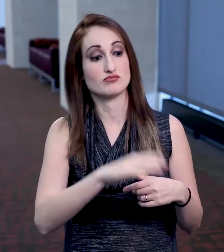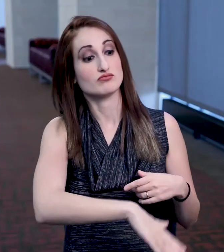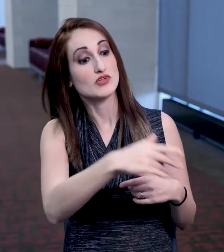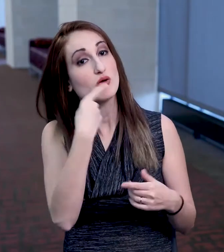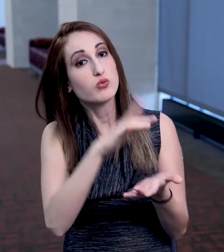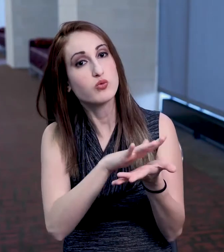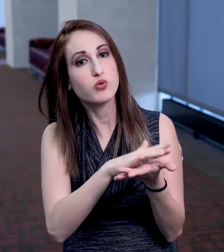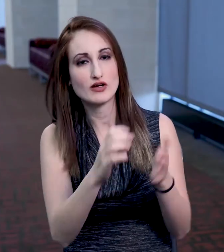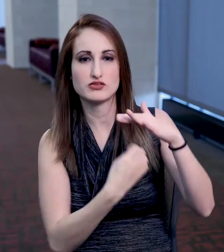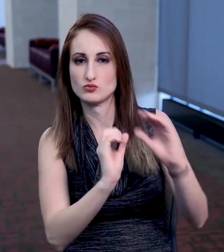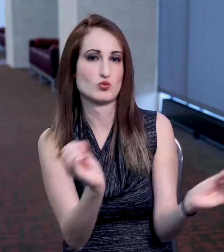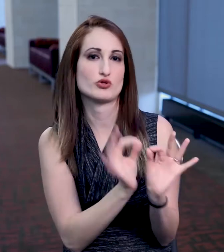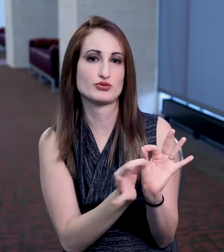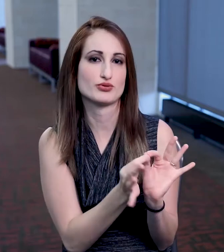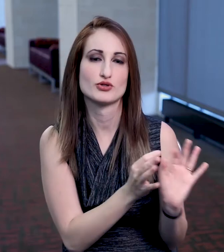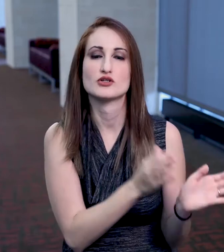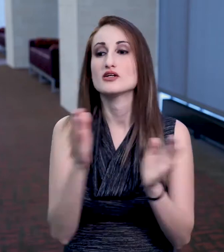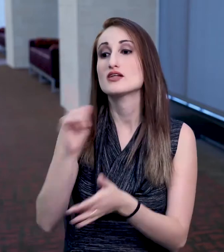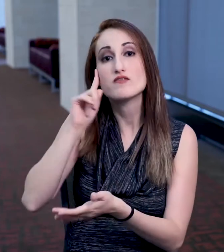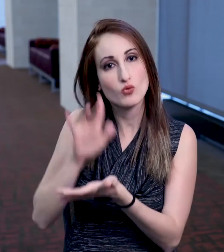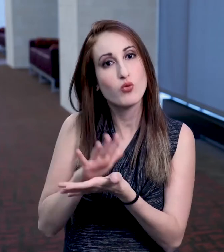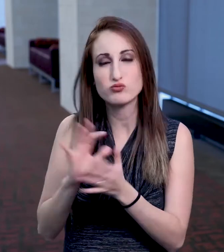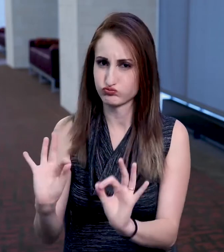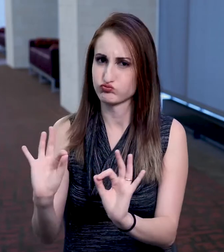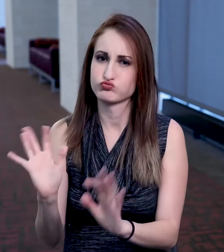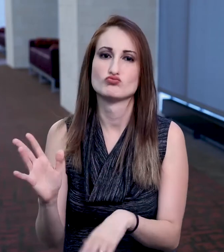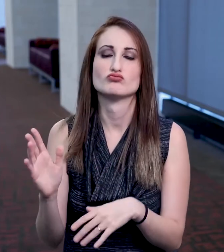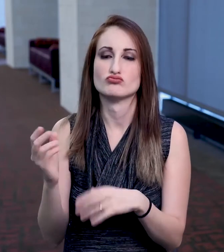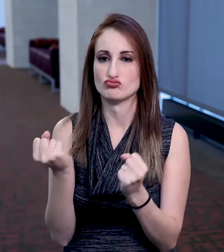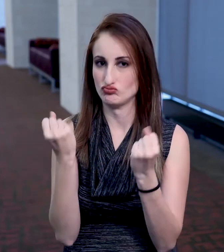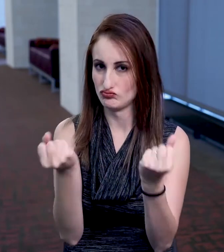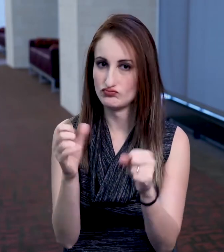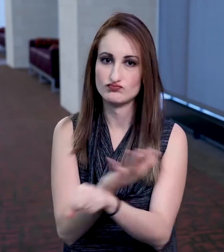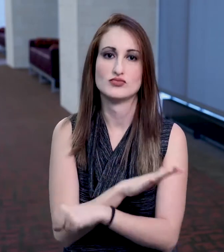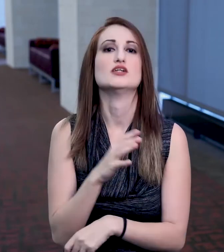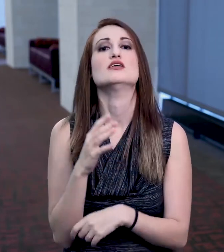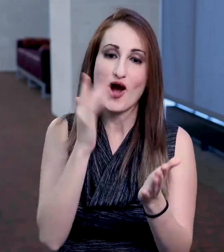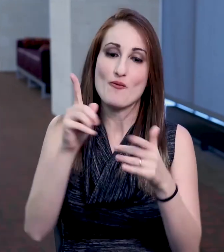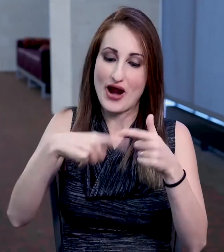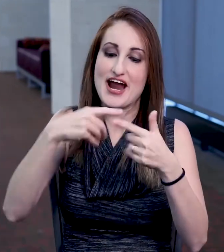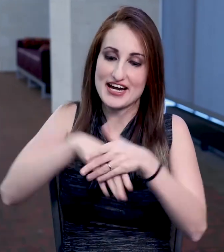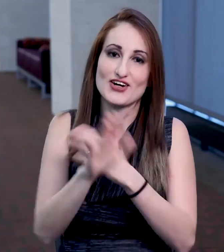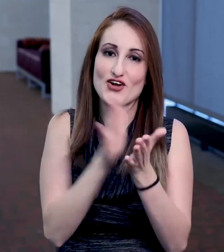I didn't have an interpreter while in a public elementary school. However, while at a deaf school, I had complete access via sign language.